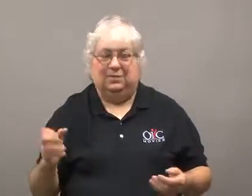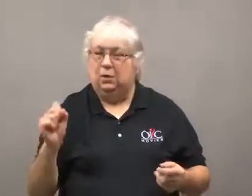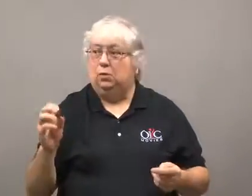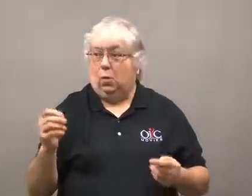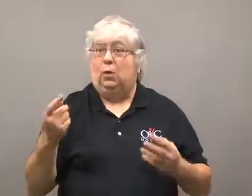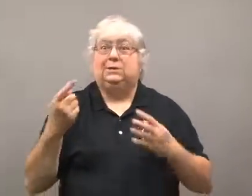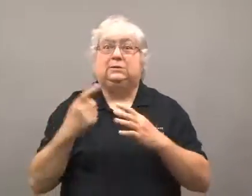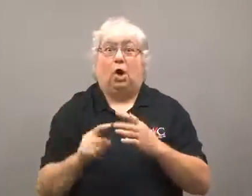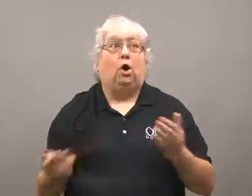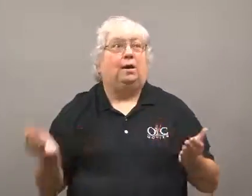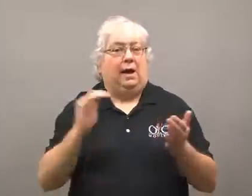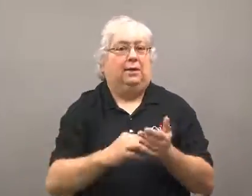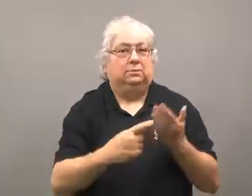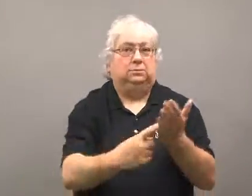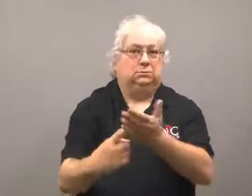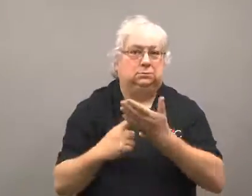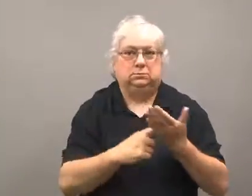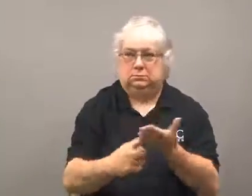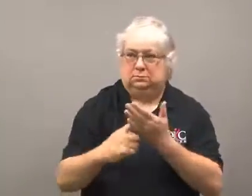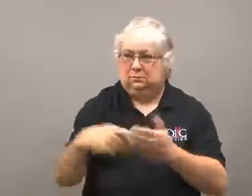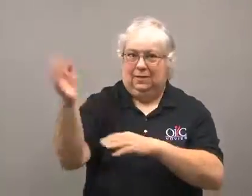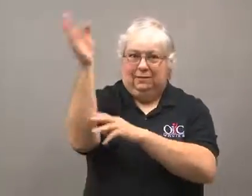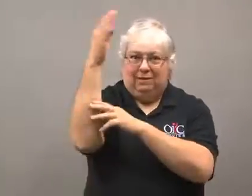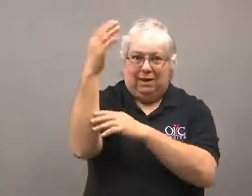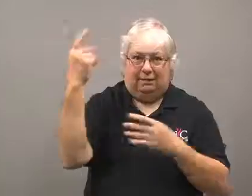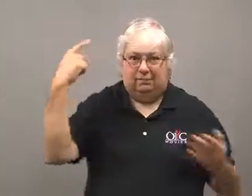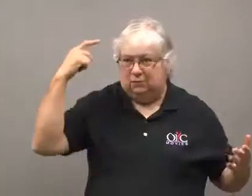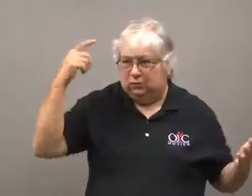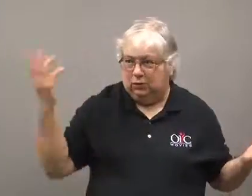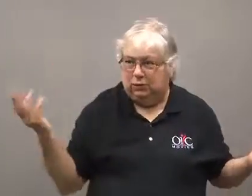That re-opened the debate on why the flag continued to fly there.